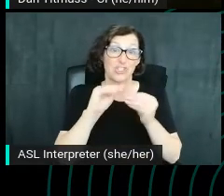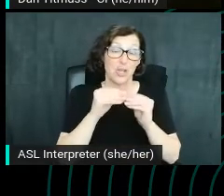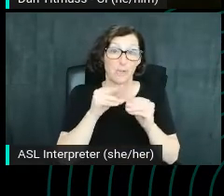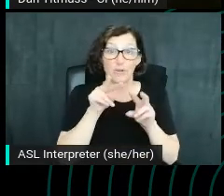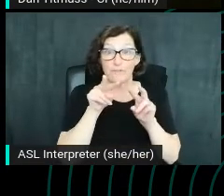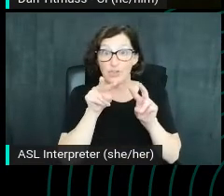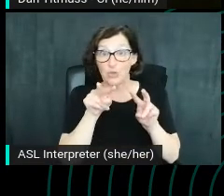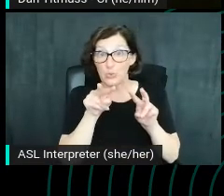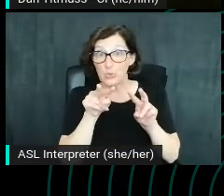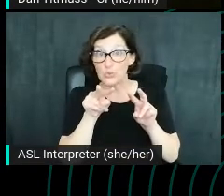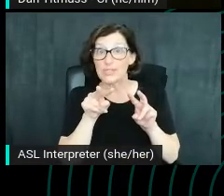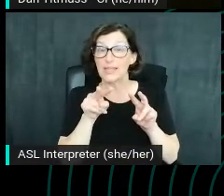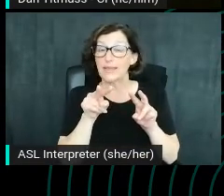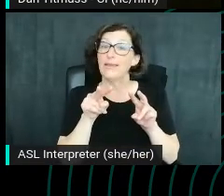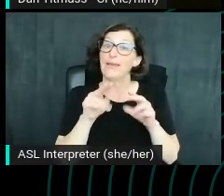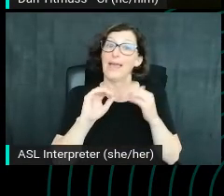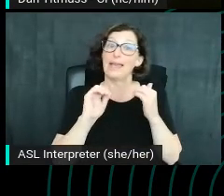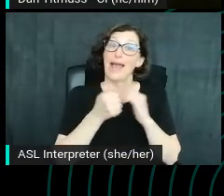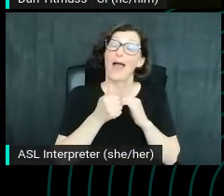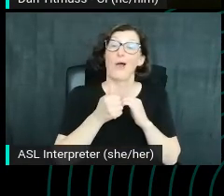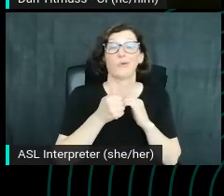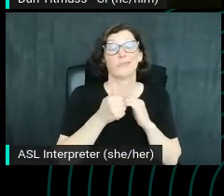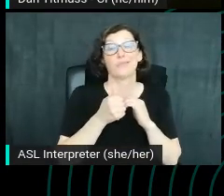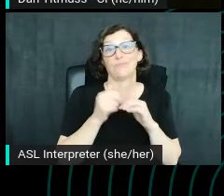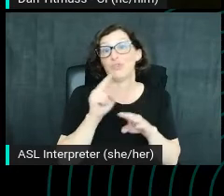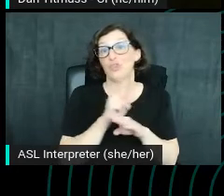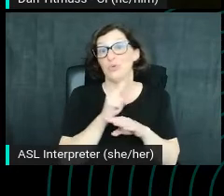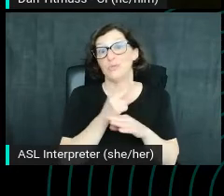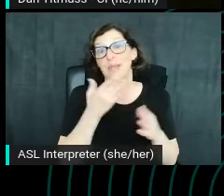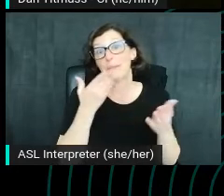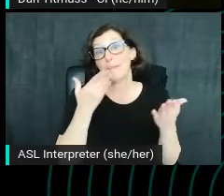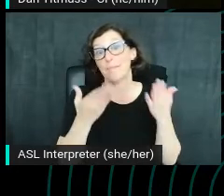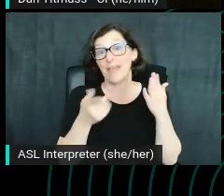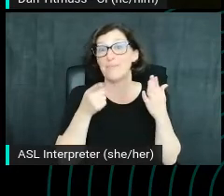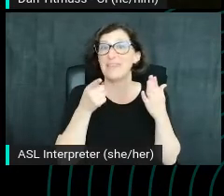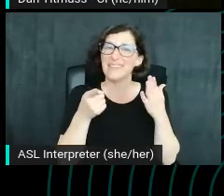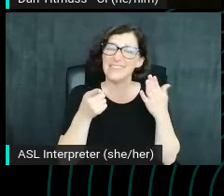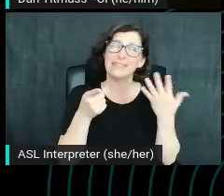some of this optimized and see this might be, you know, reasonably difficult,